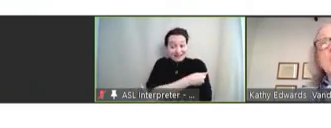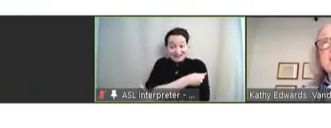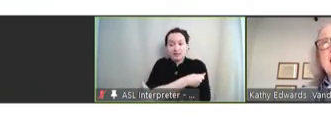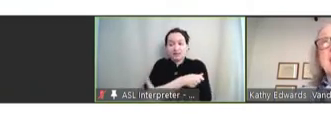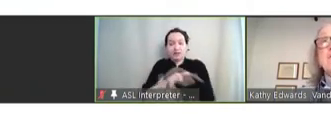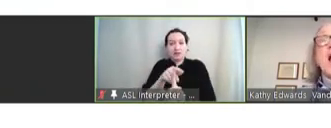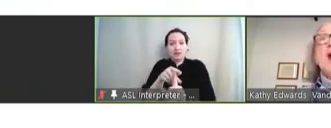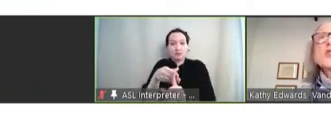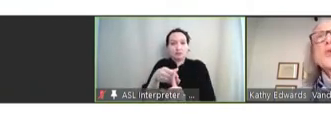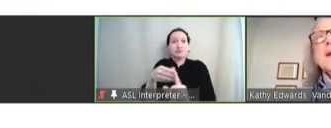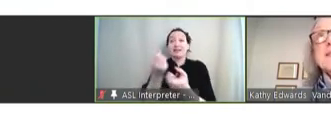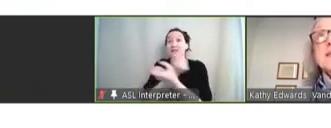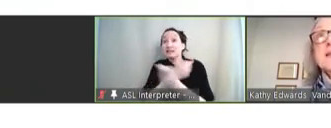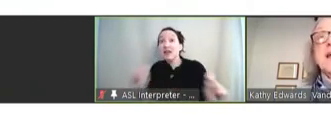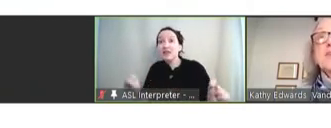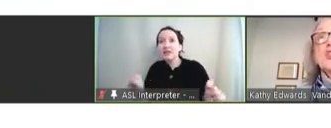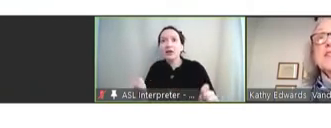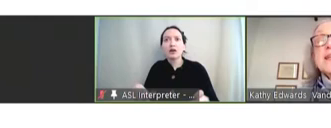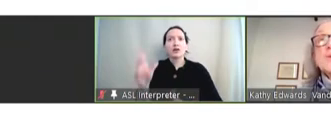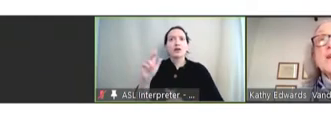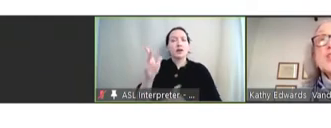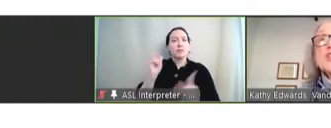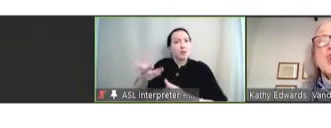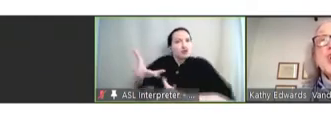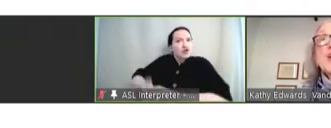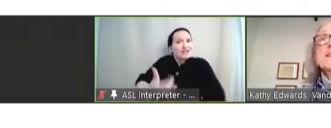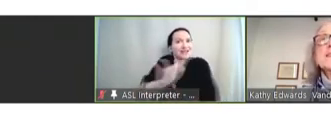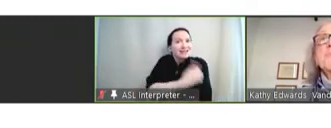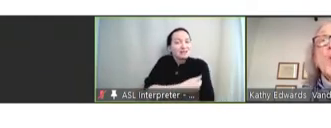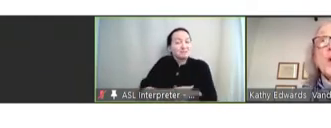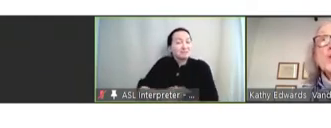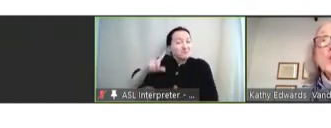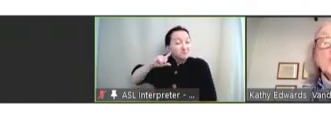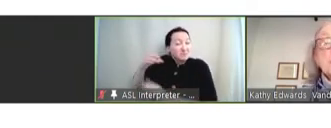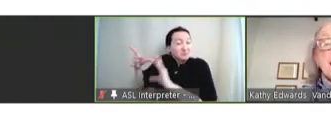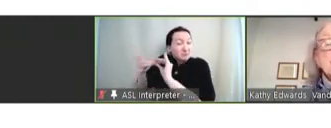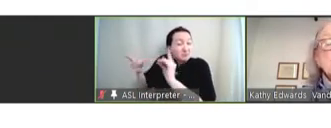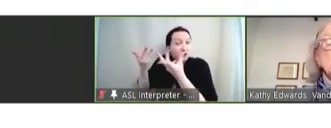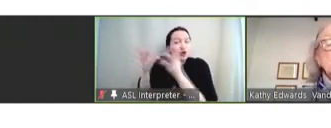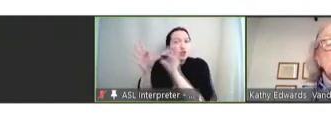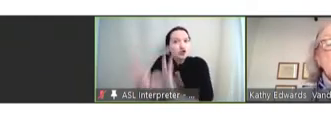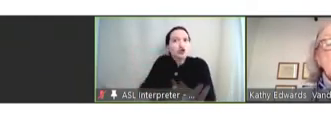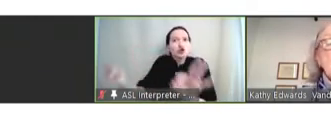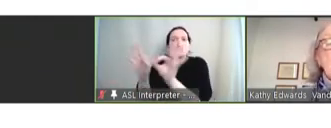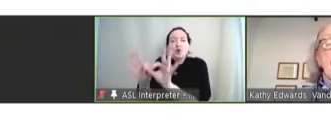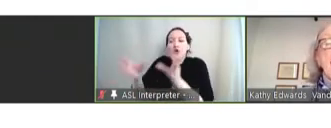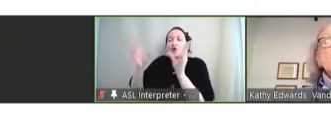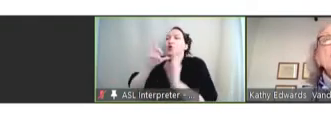are safe are trusted. Just as we just heard, it's important who the messengers are. And we